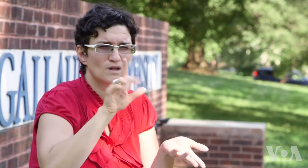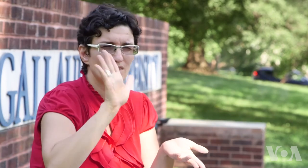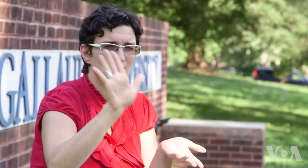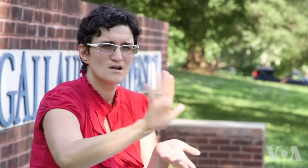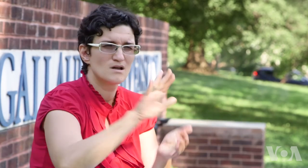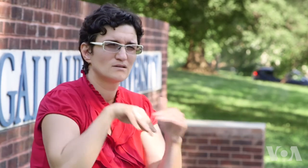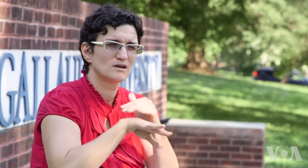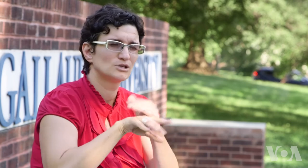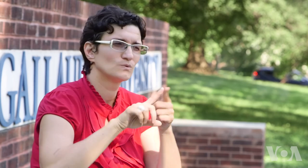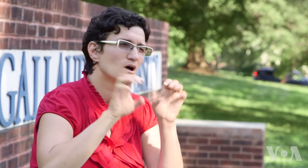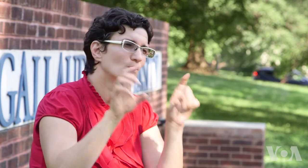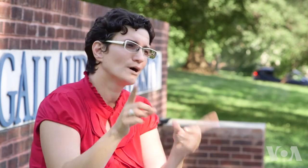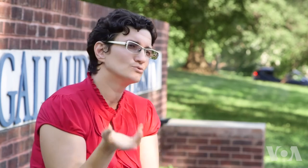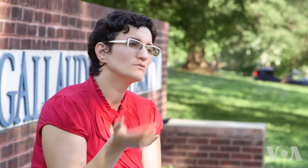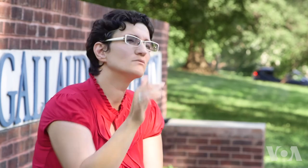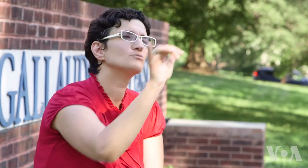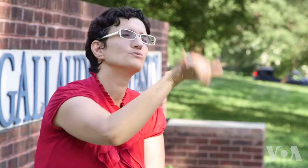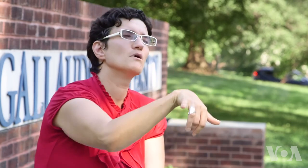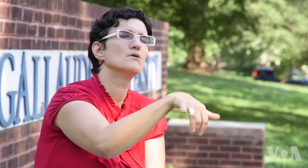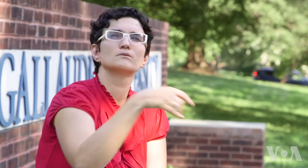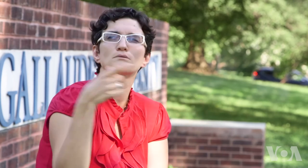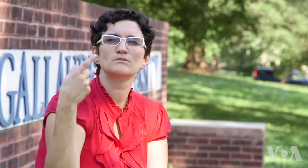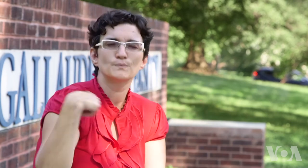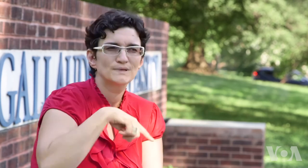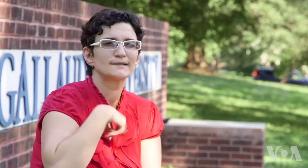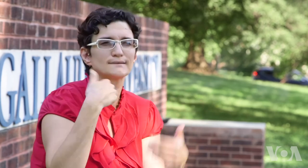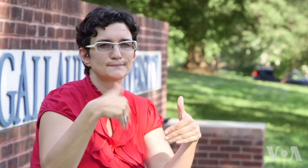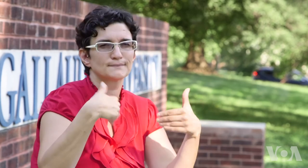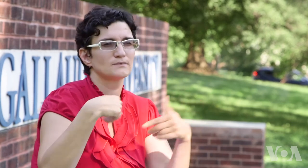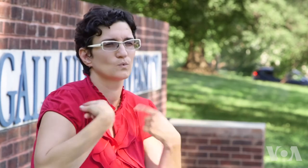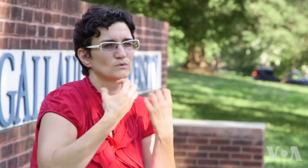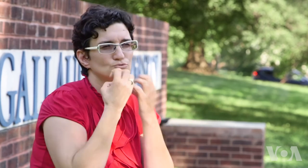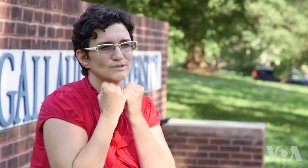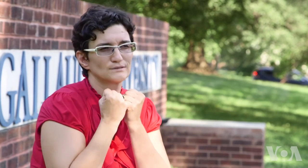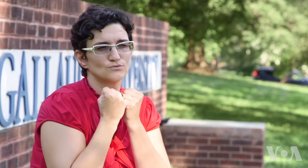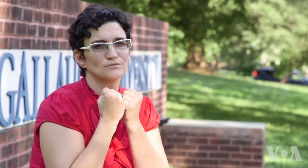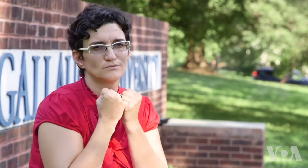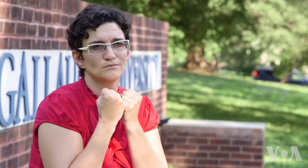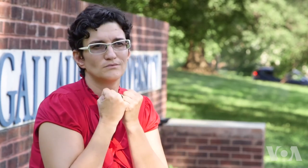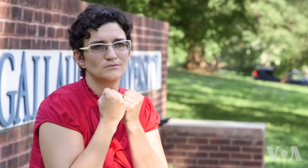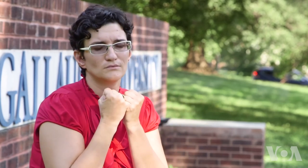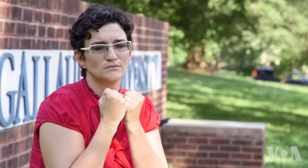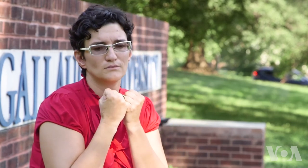it is not easy for deaf people to have access to education.